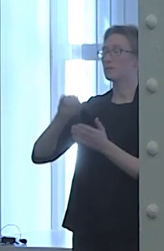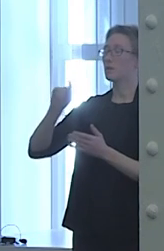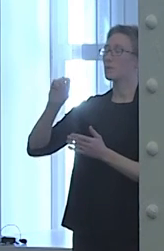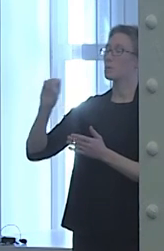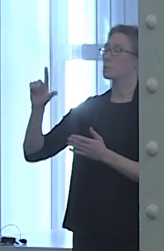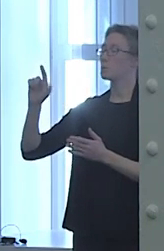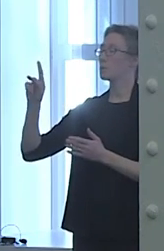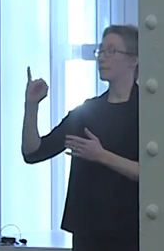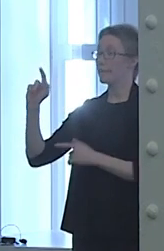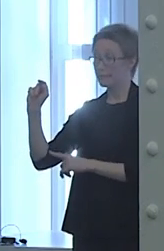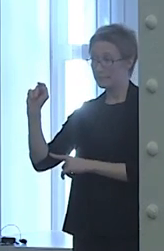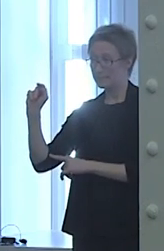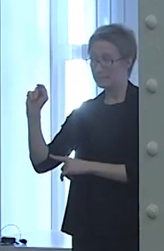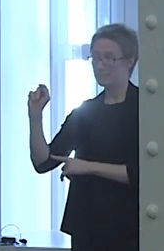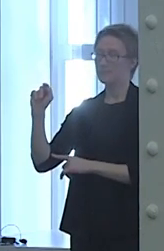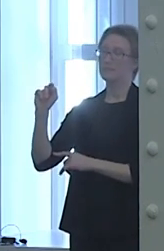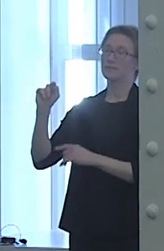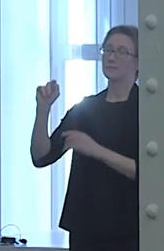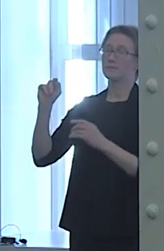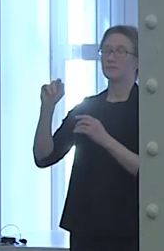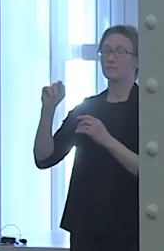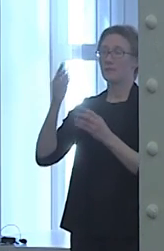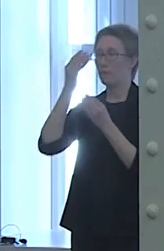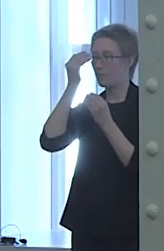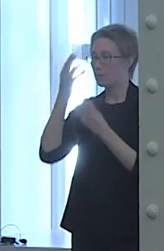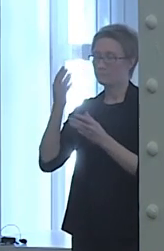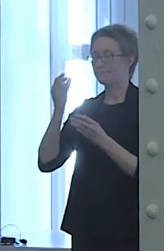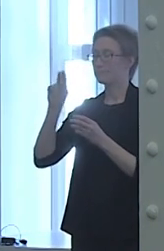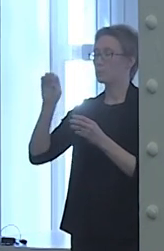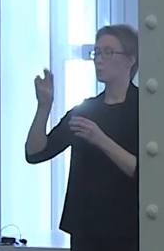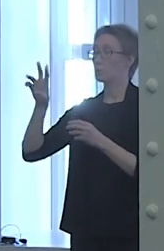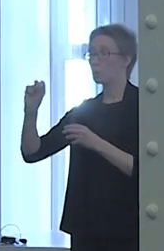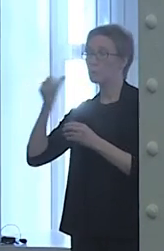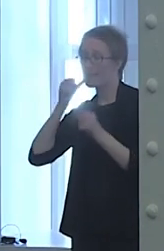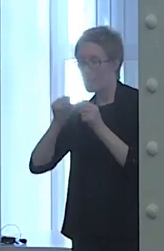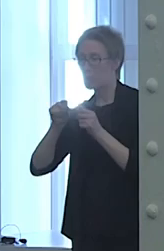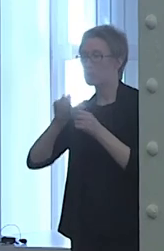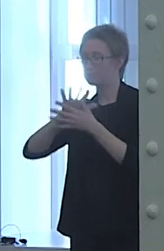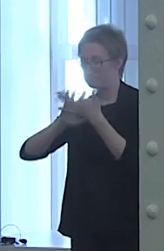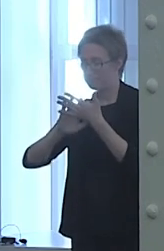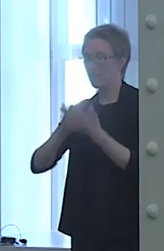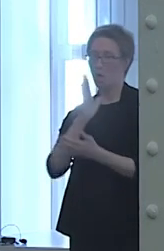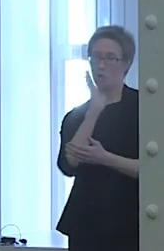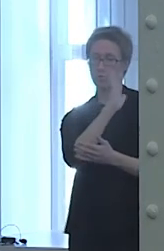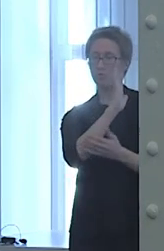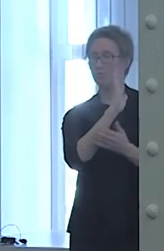But we do have to move on to the next presenter. Okay.